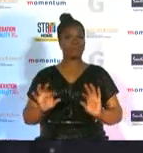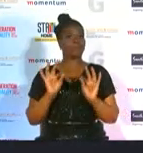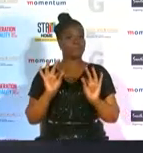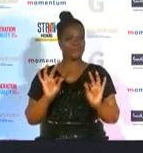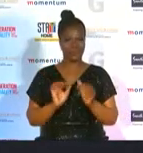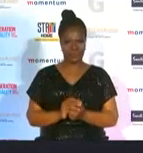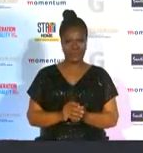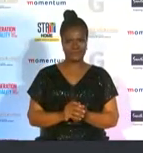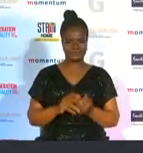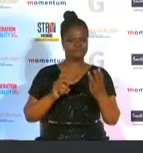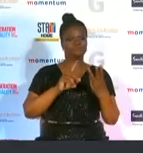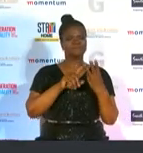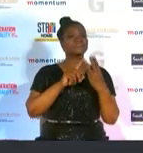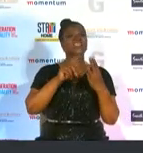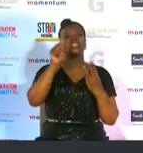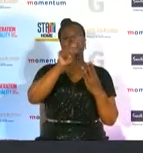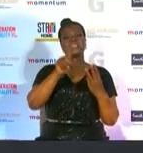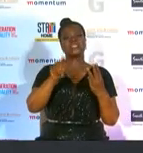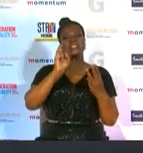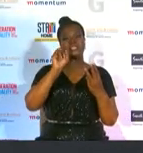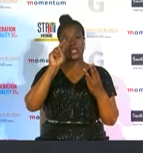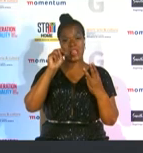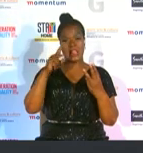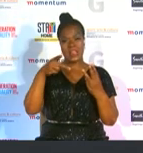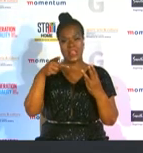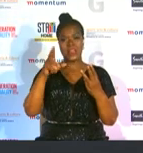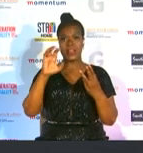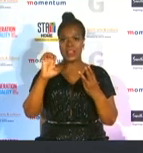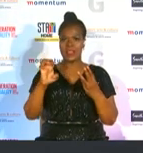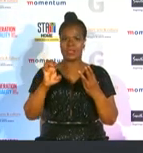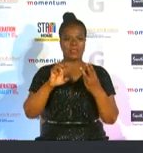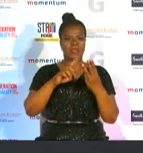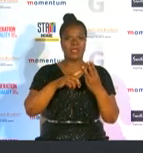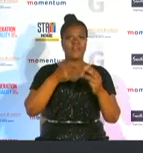and zincenda wande outside of her rugby kit and fire fighting gear